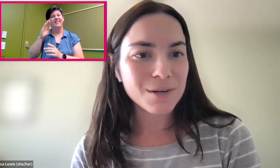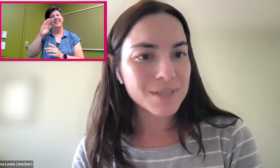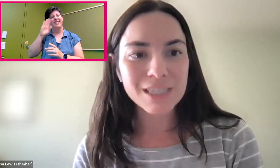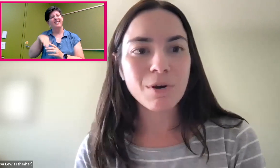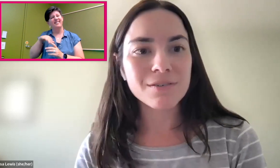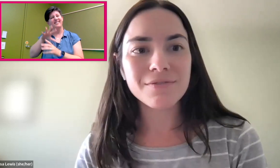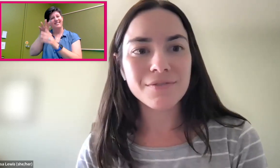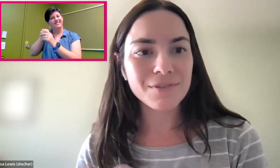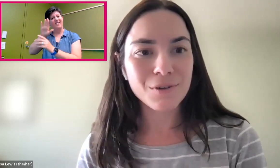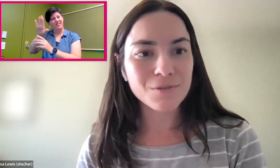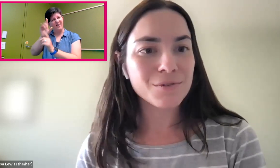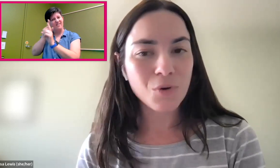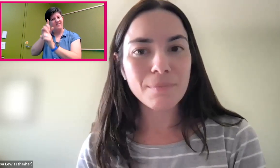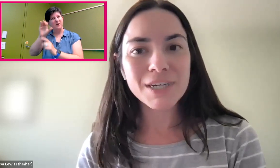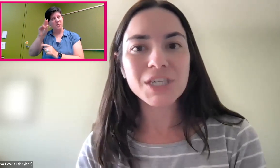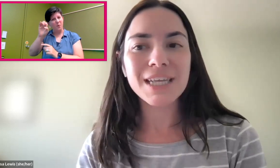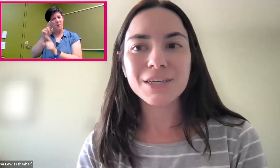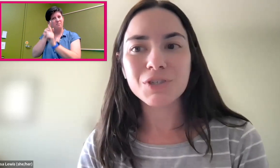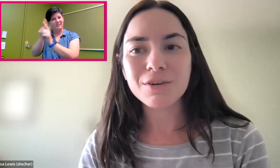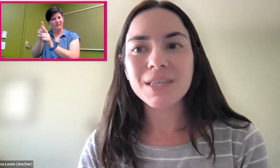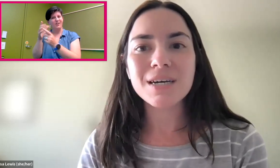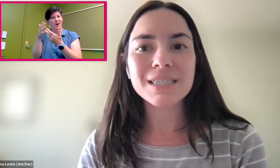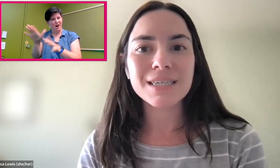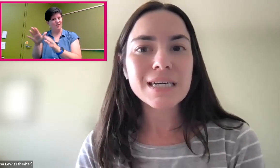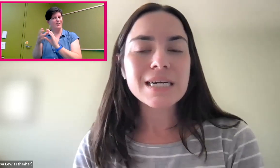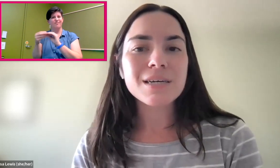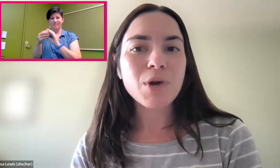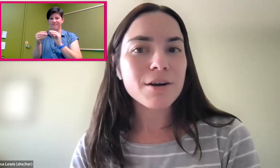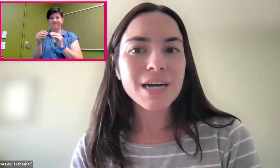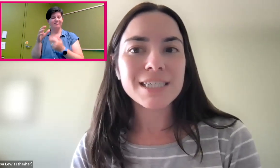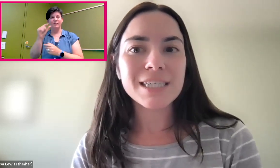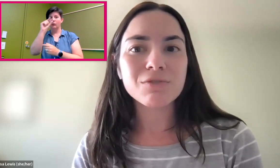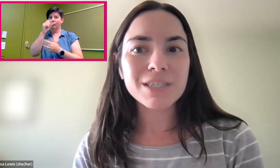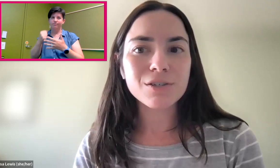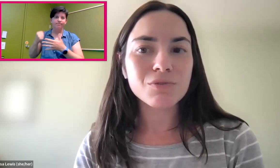I know this is part of their core mission, like you shared with us, and prioritizing this research